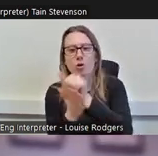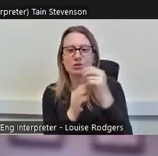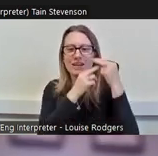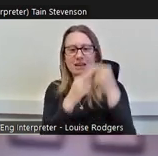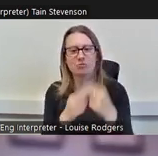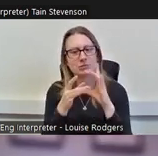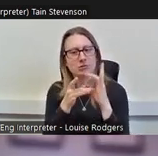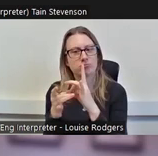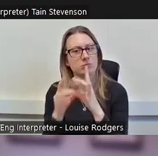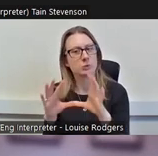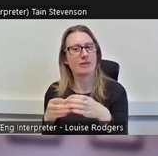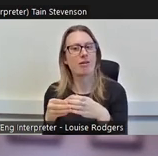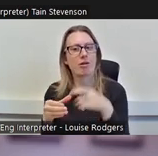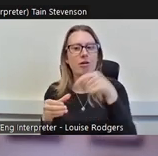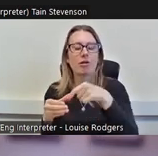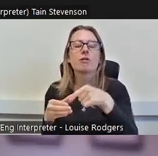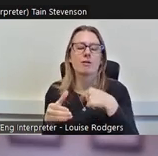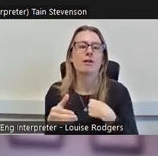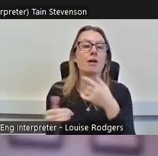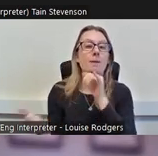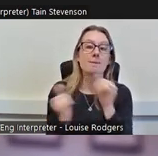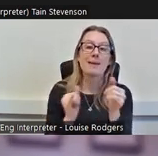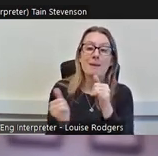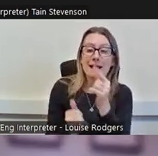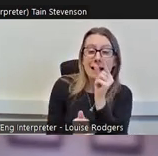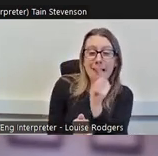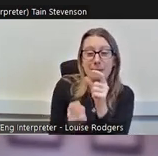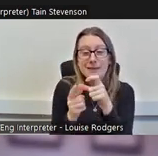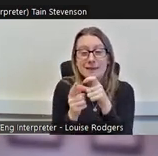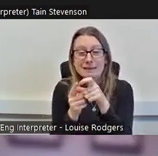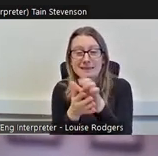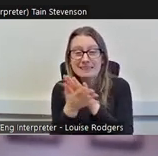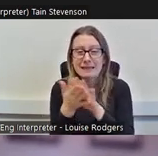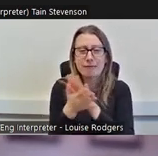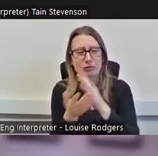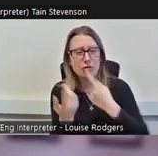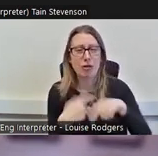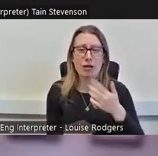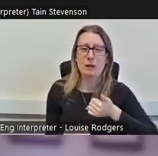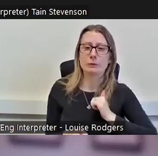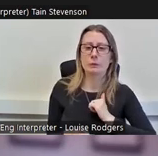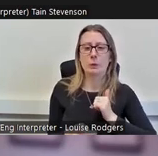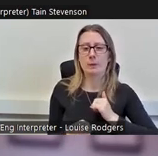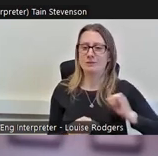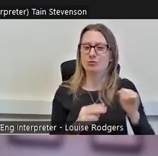There's maybe a slight definitional assumption made in the Scottish Household Survey that